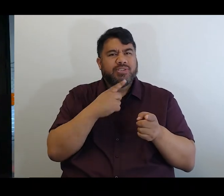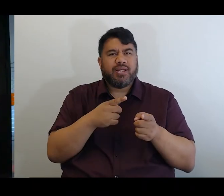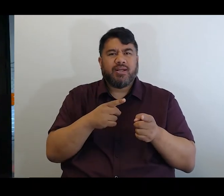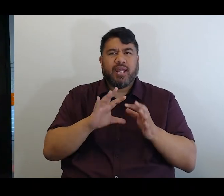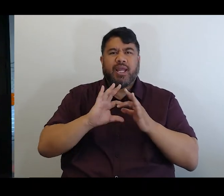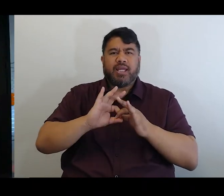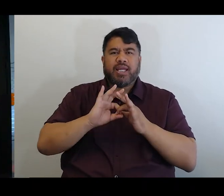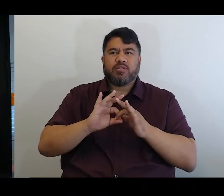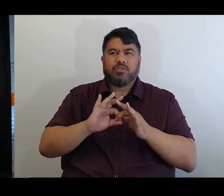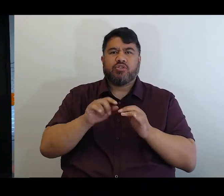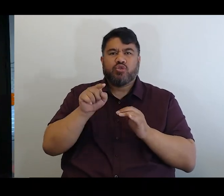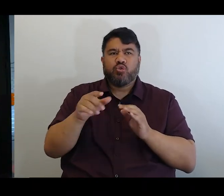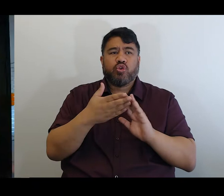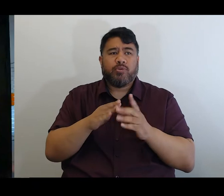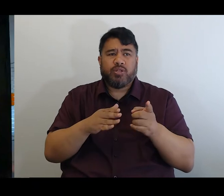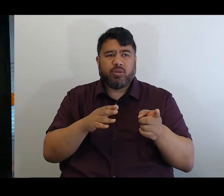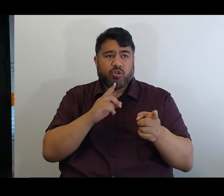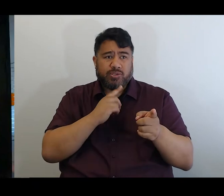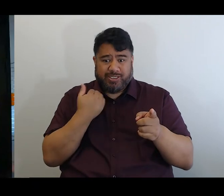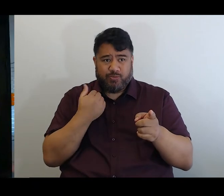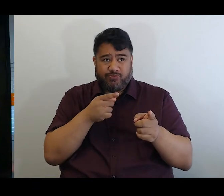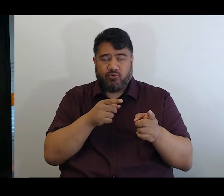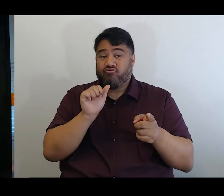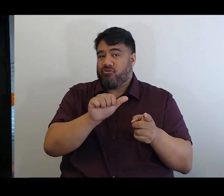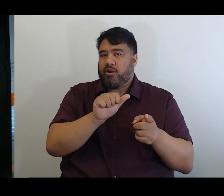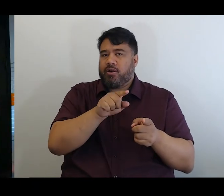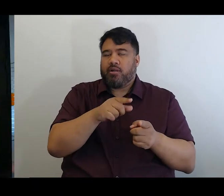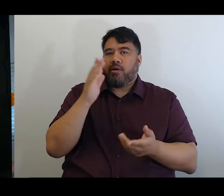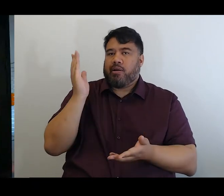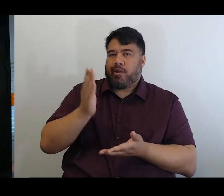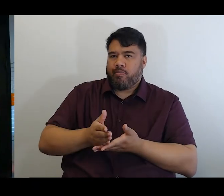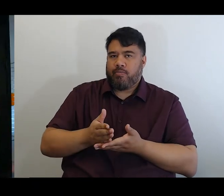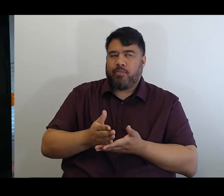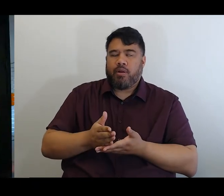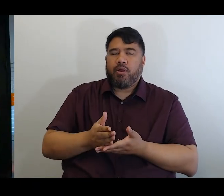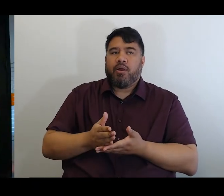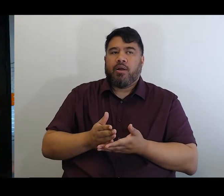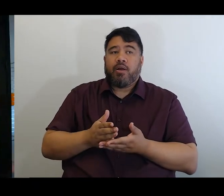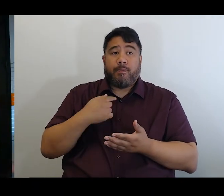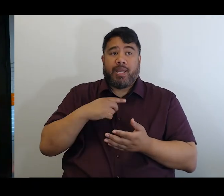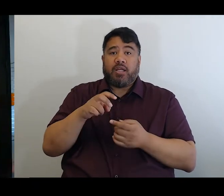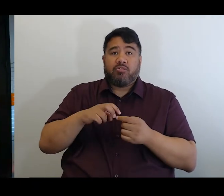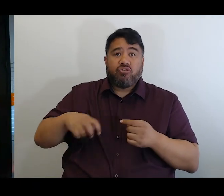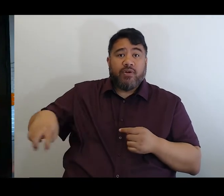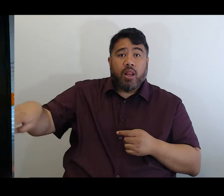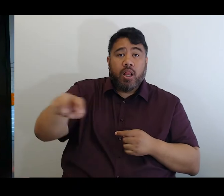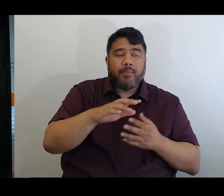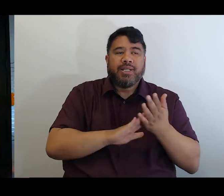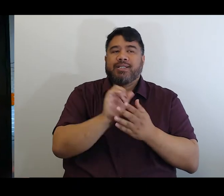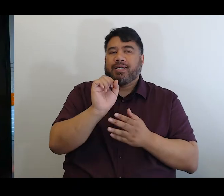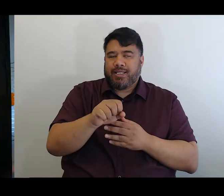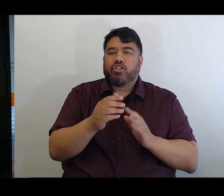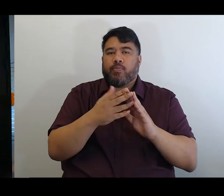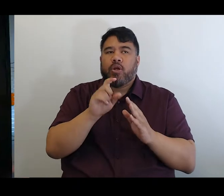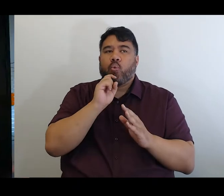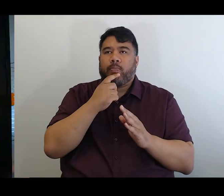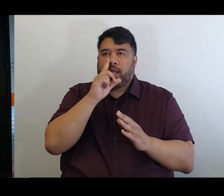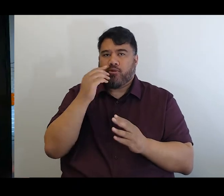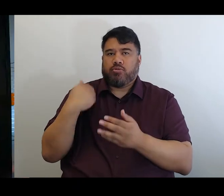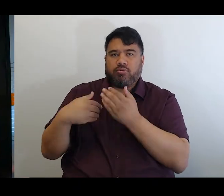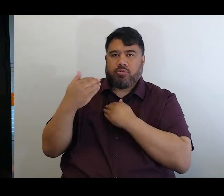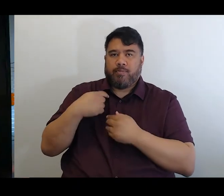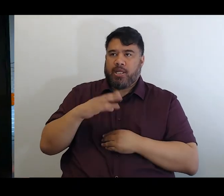Absolutely, you know, that is where I get the greatest feedback, is out and about engaging with the community so very keen to keep doing it. Trish thank you.